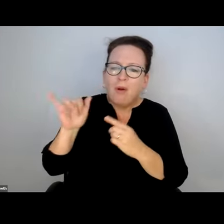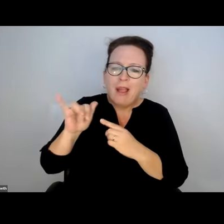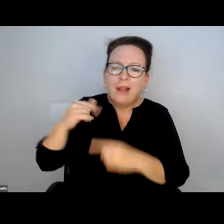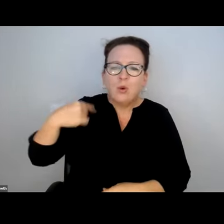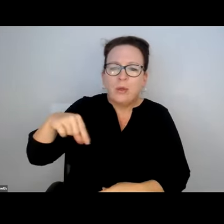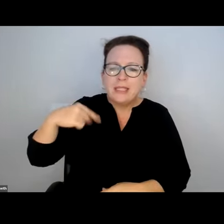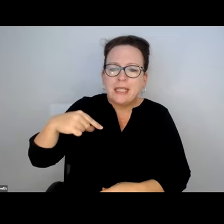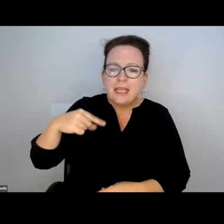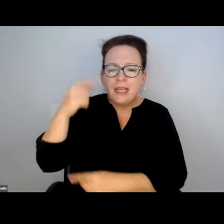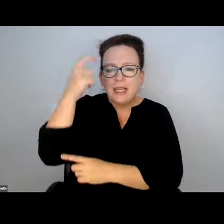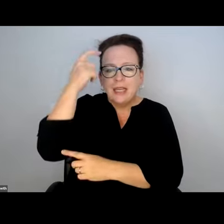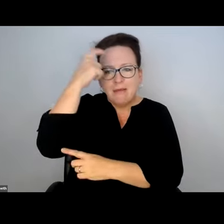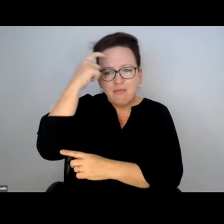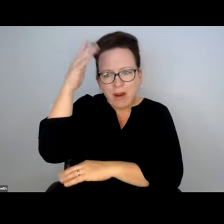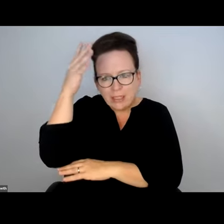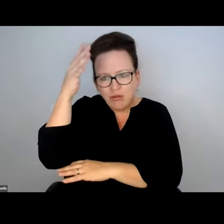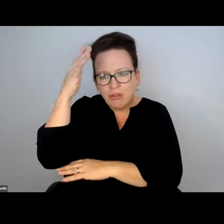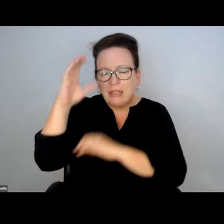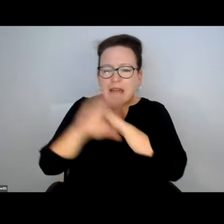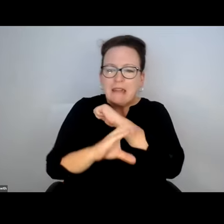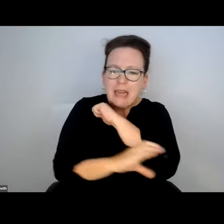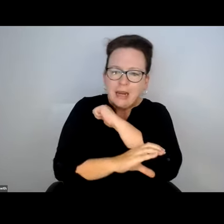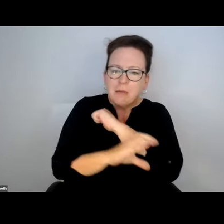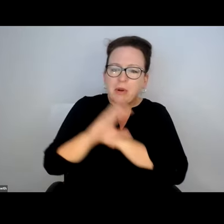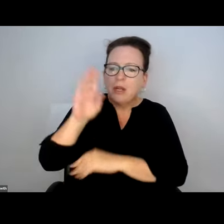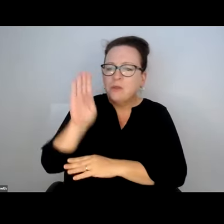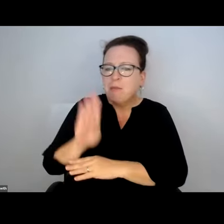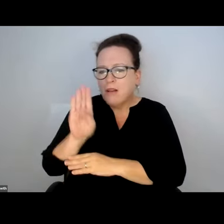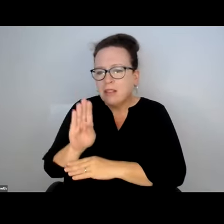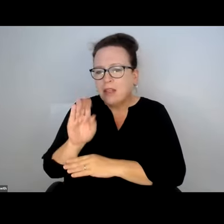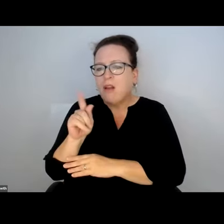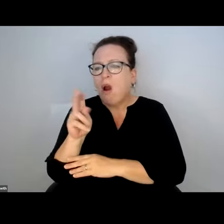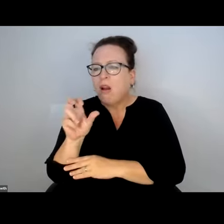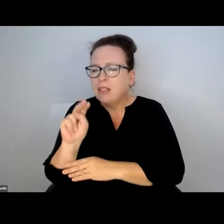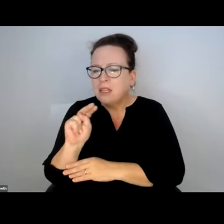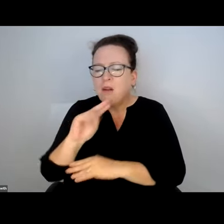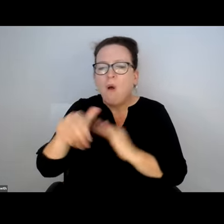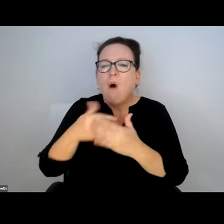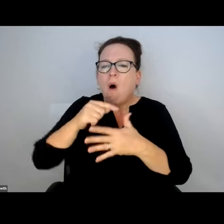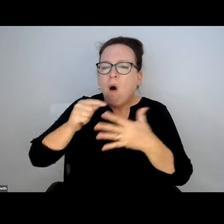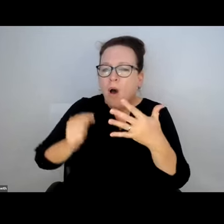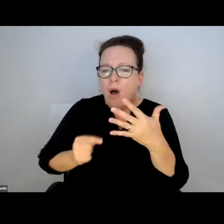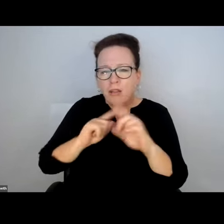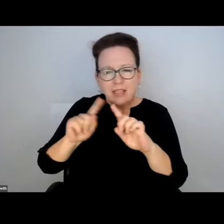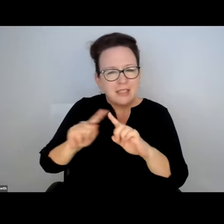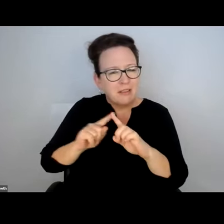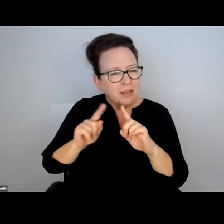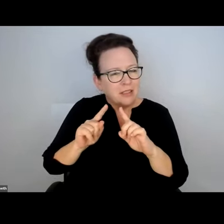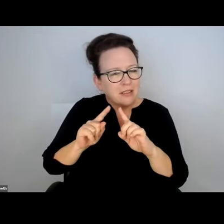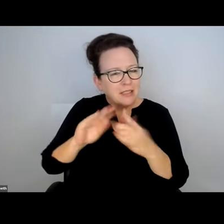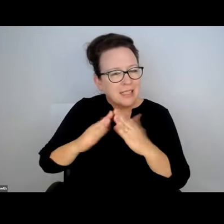I ALSO WANT TO BRING UP TRANSPORTATION DEPARTMENTS WITHIN QUINCY, BRING BRAINISTRY, SOMERVILLE,